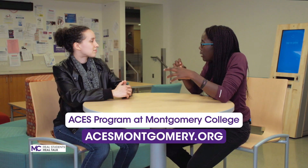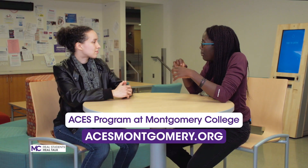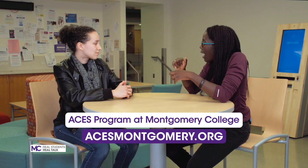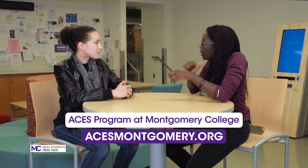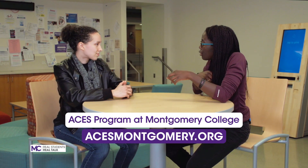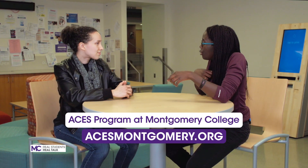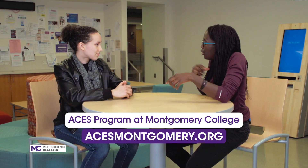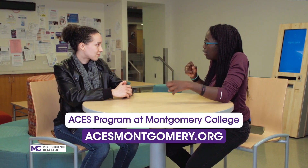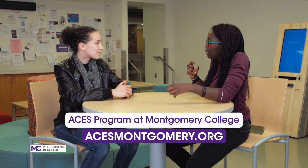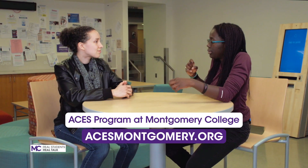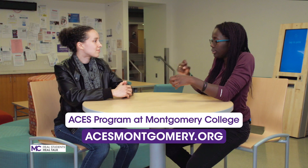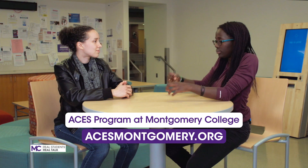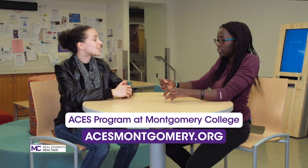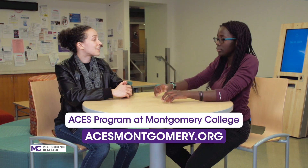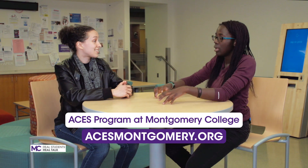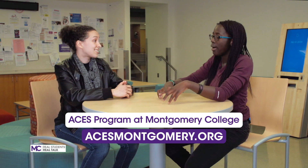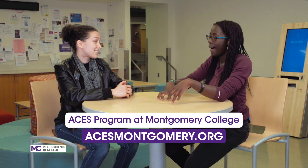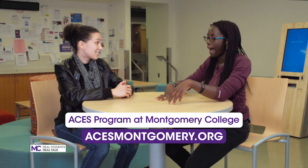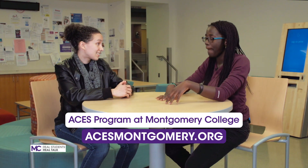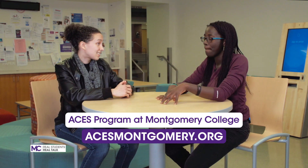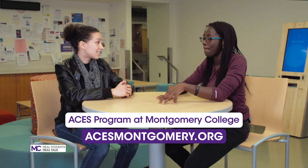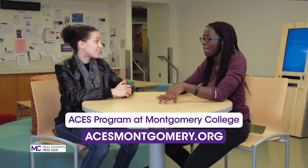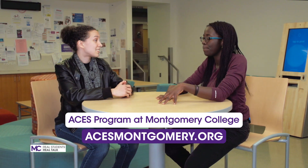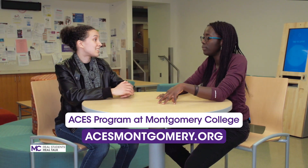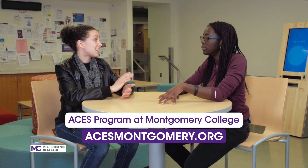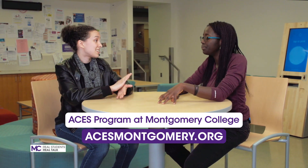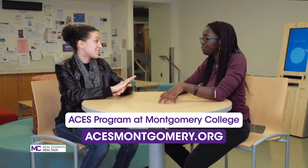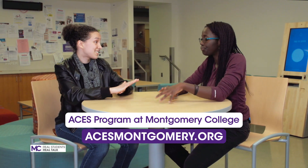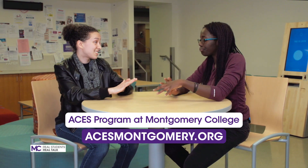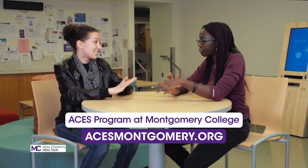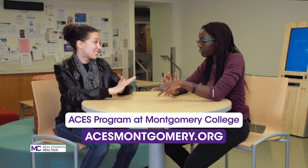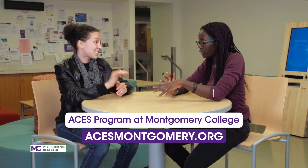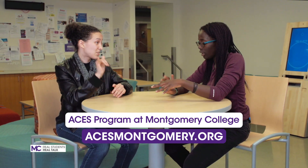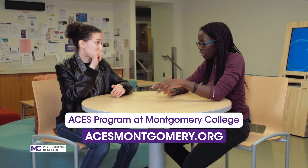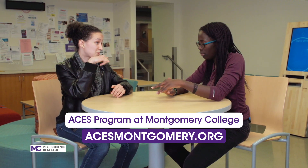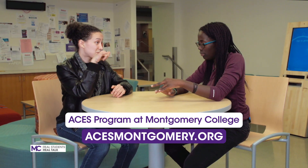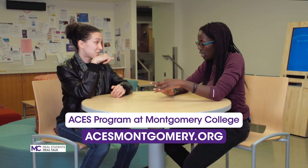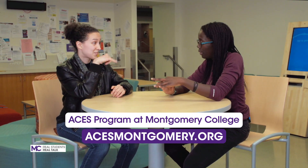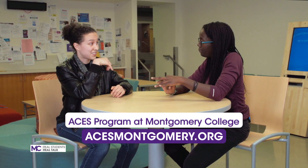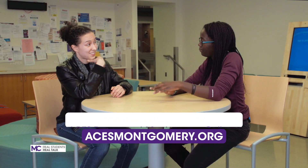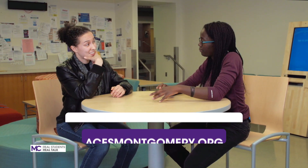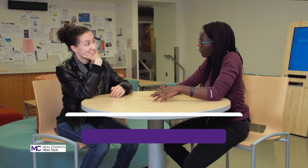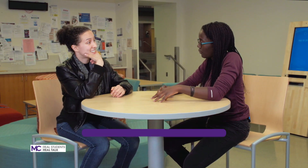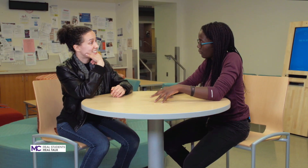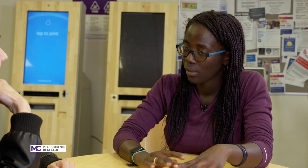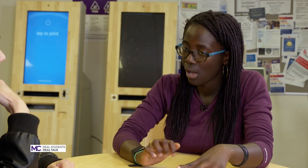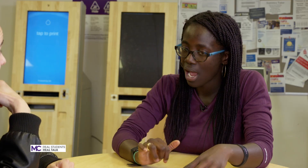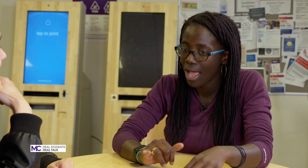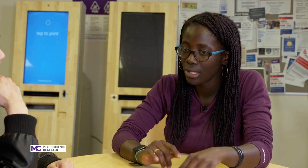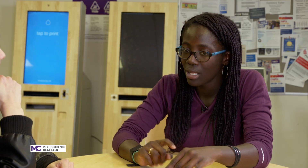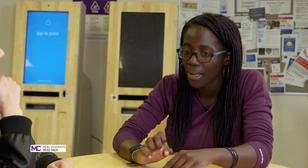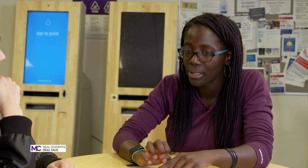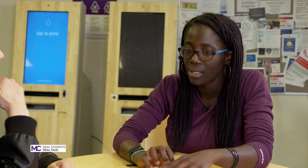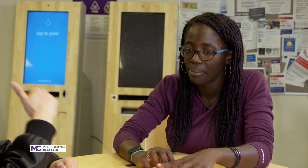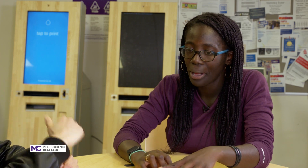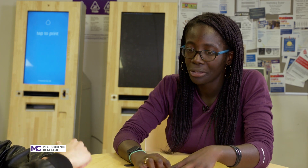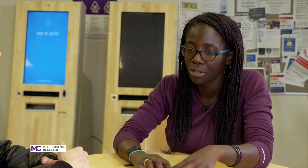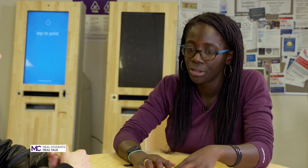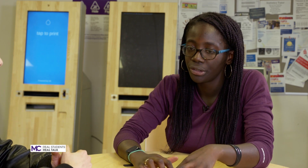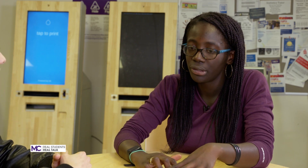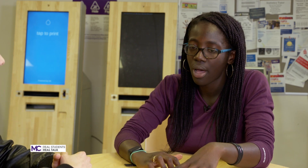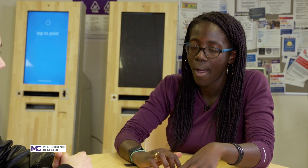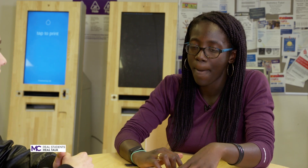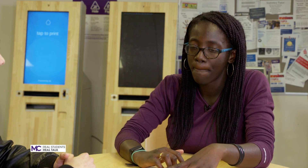ambassador nice as an ACES ambassador